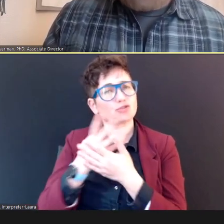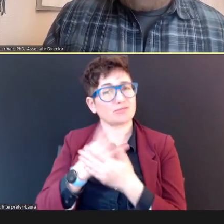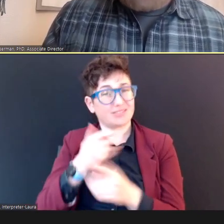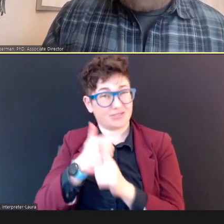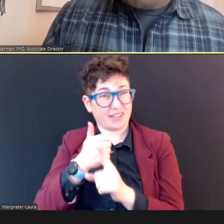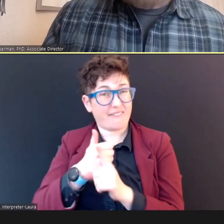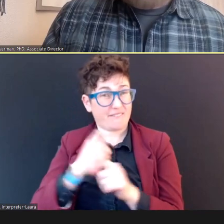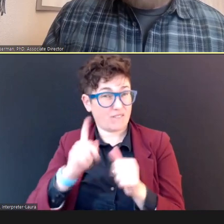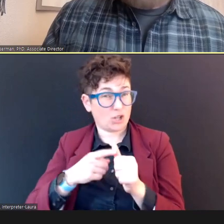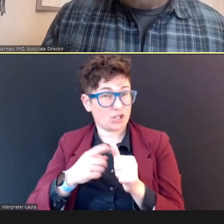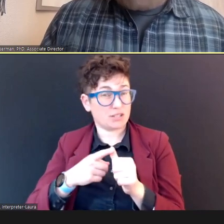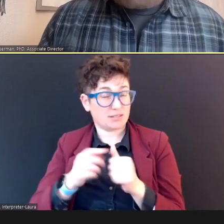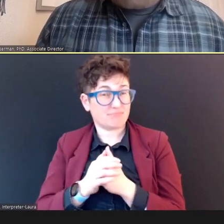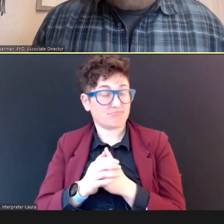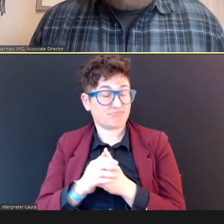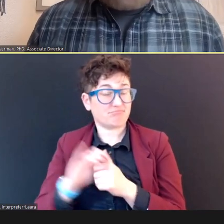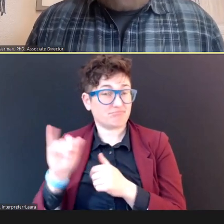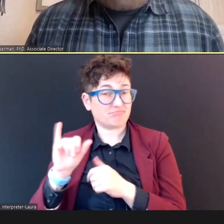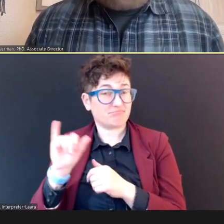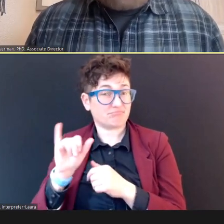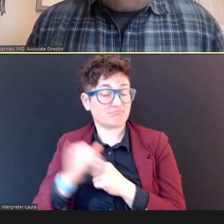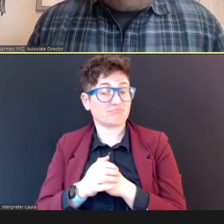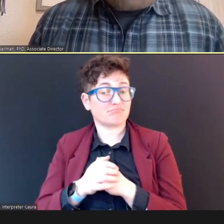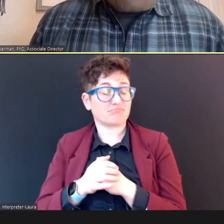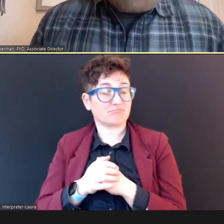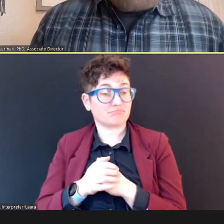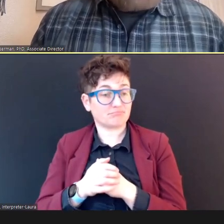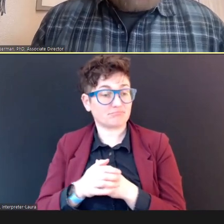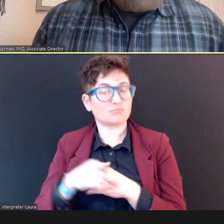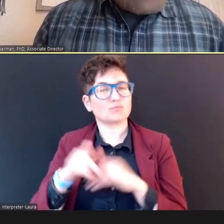And so, you develop more of that skill.